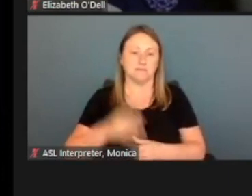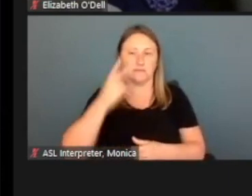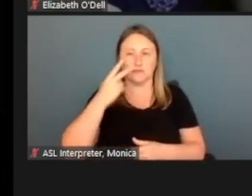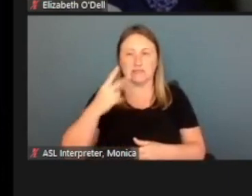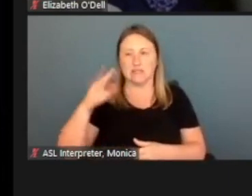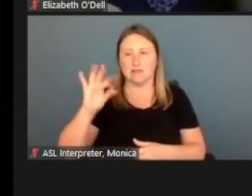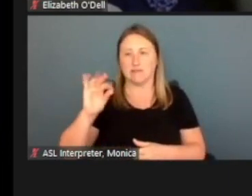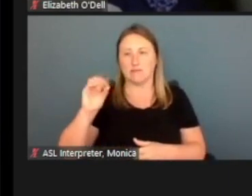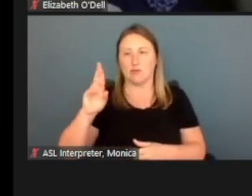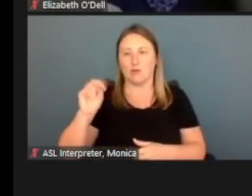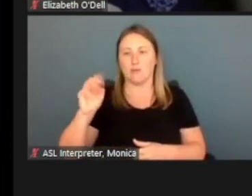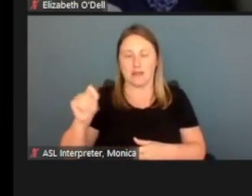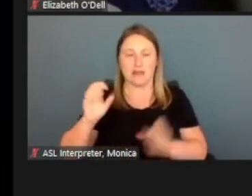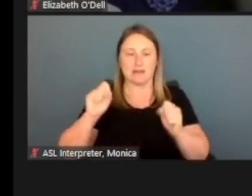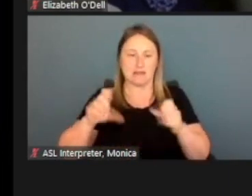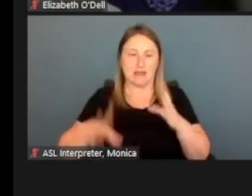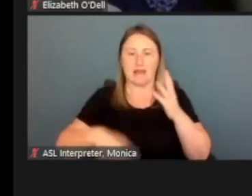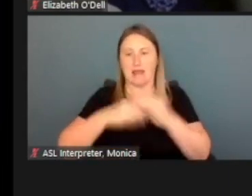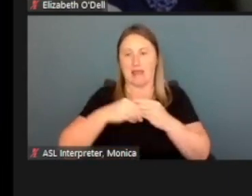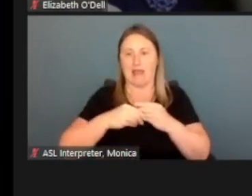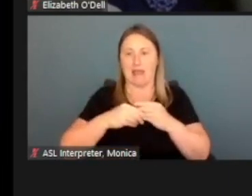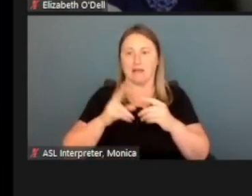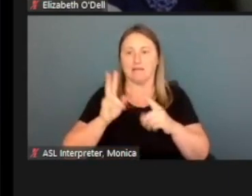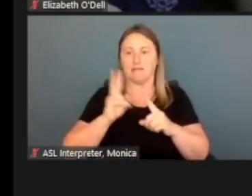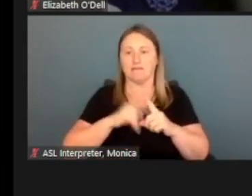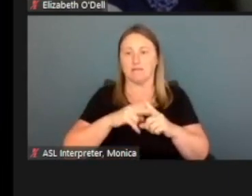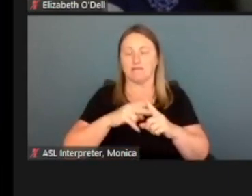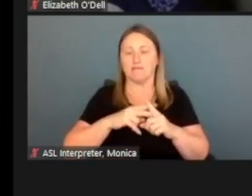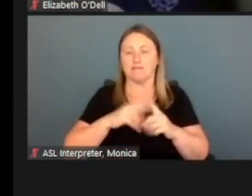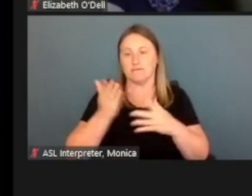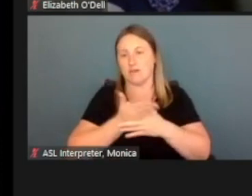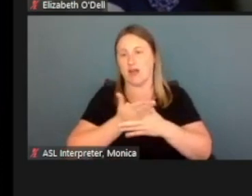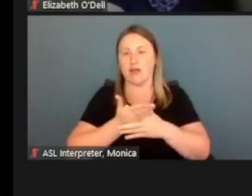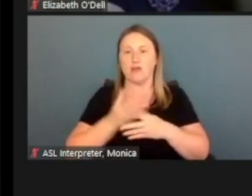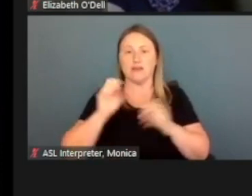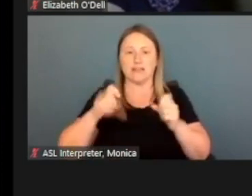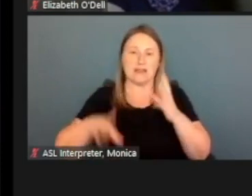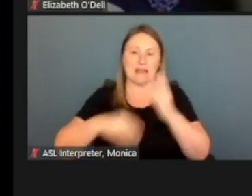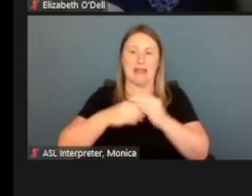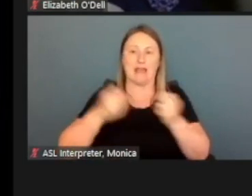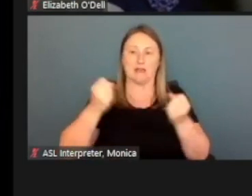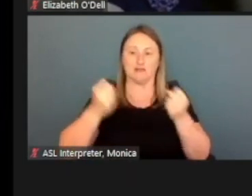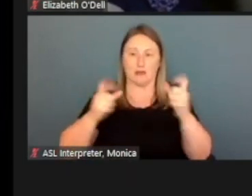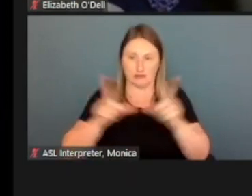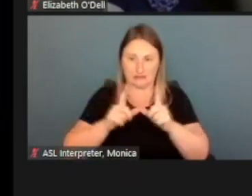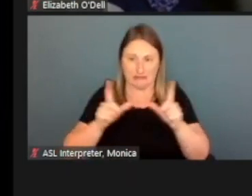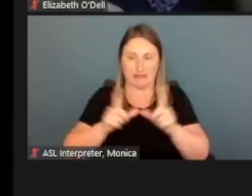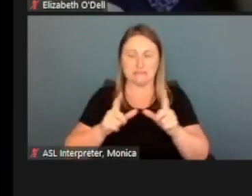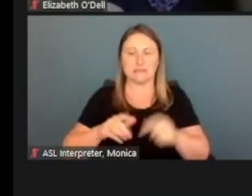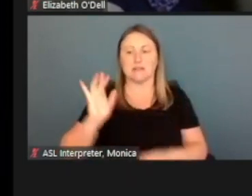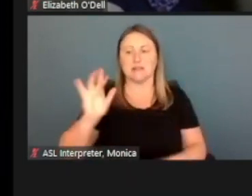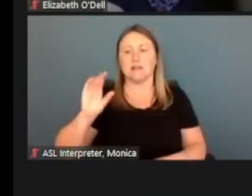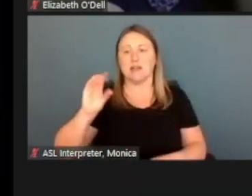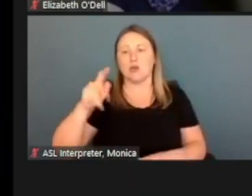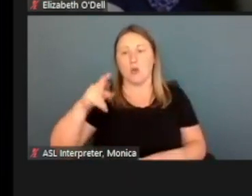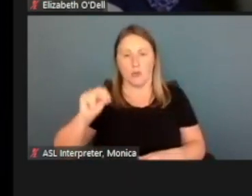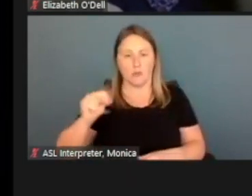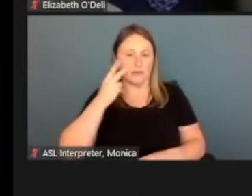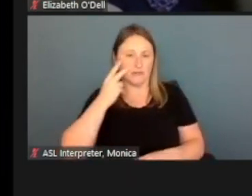I can add file, I can add that driver's license, hit, Open, I can see that it's here in queue.